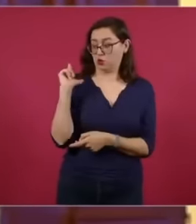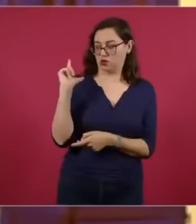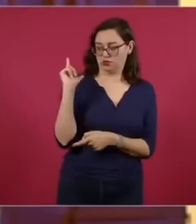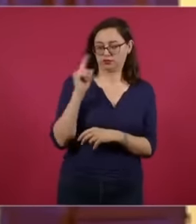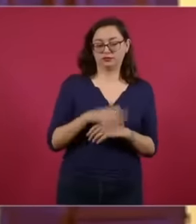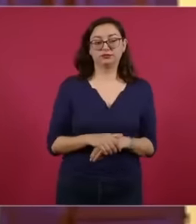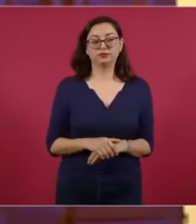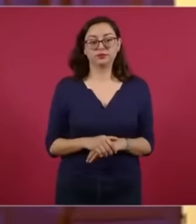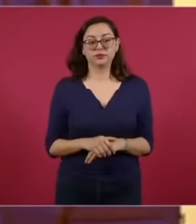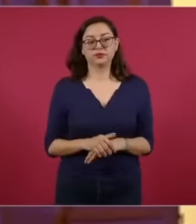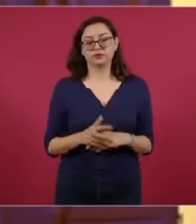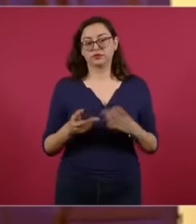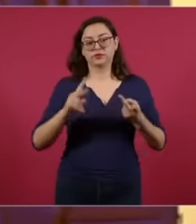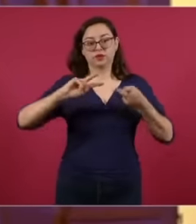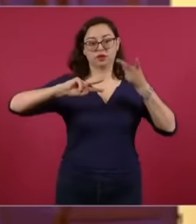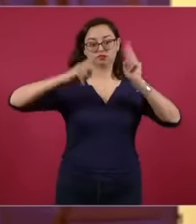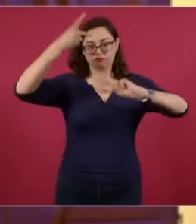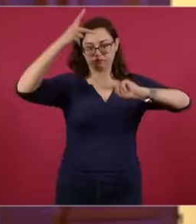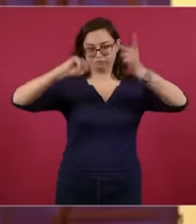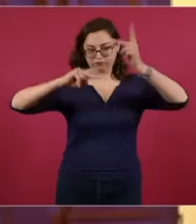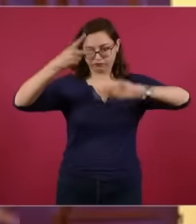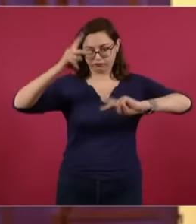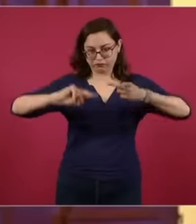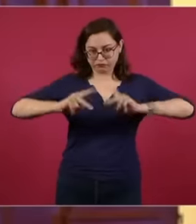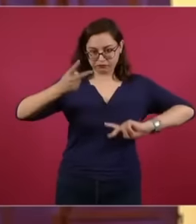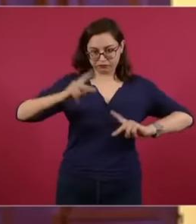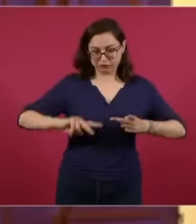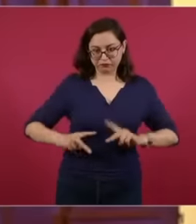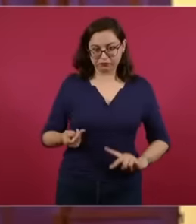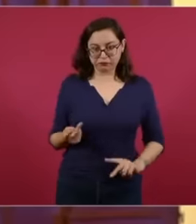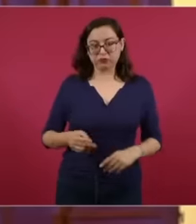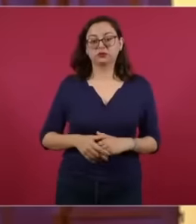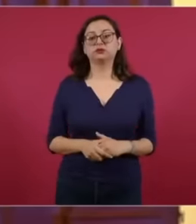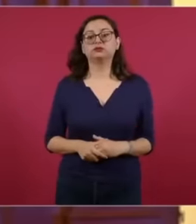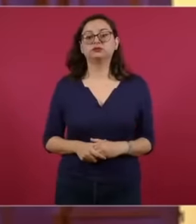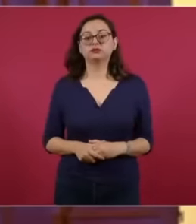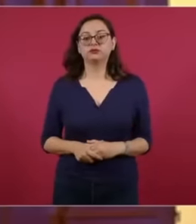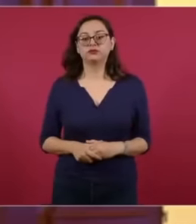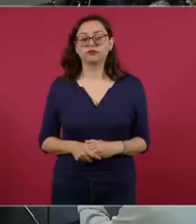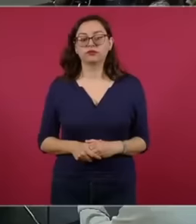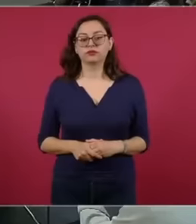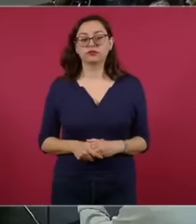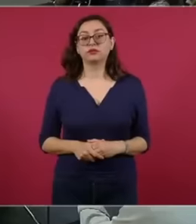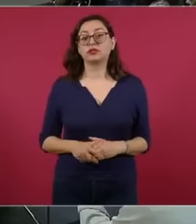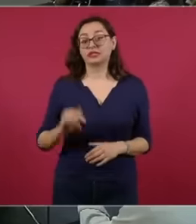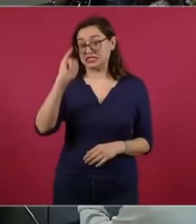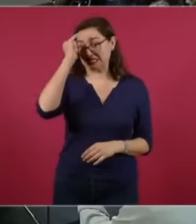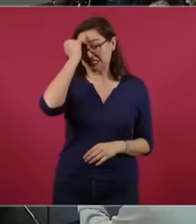the numbers at the beginning of the month were modified, eh, Narendra Modi, who continues to lead the